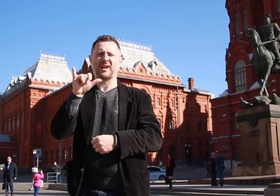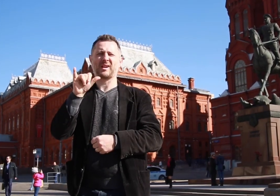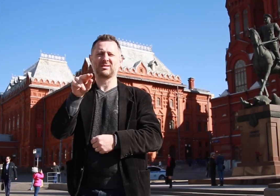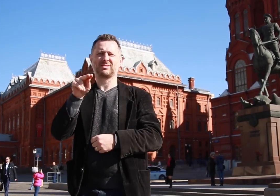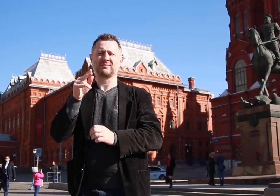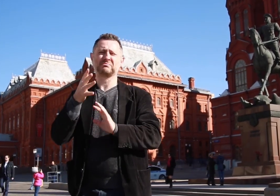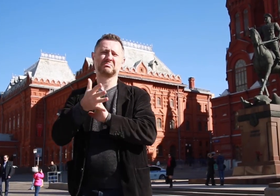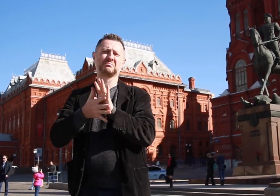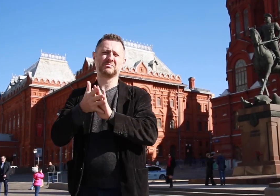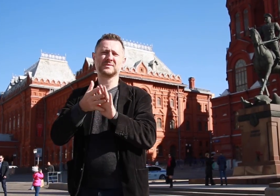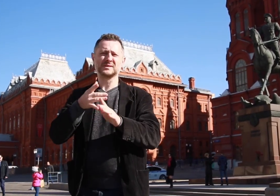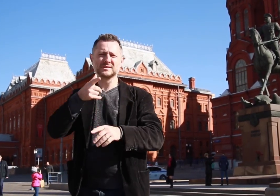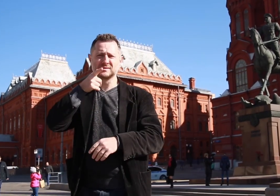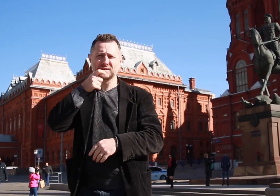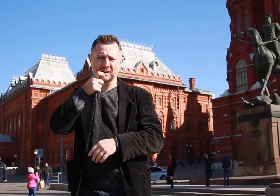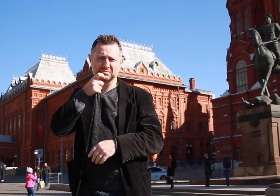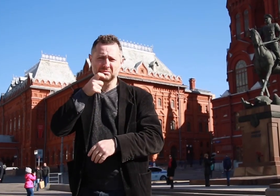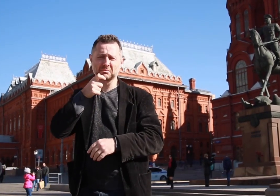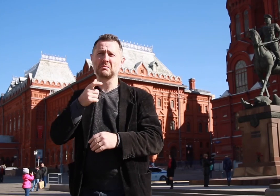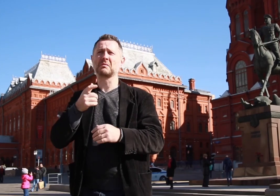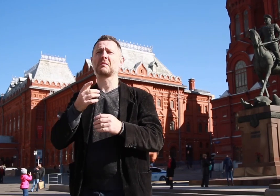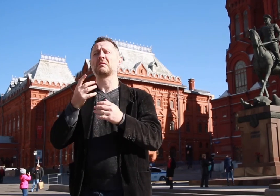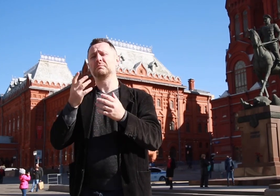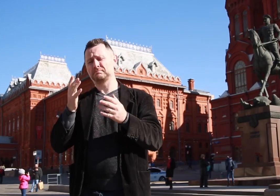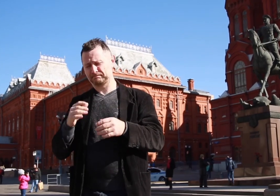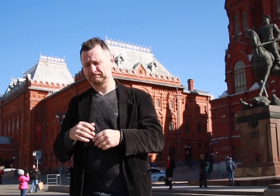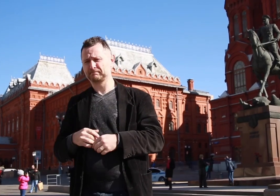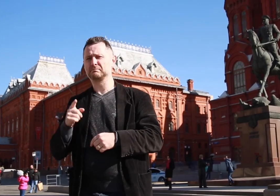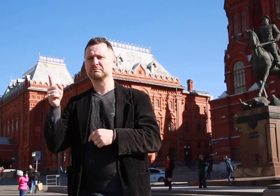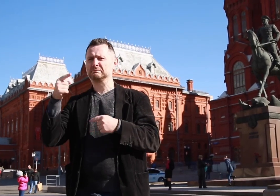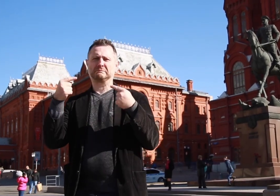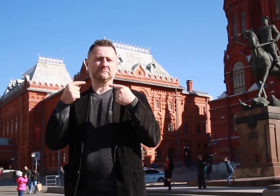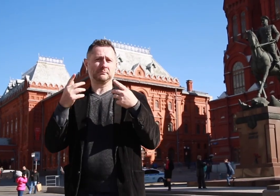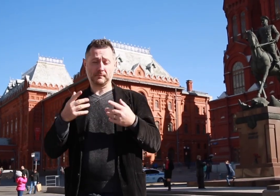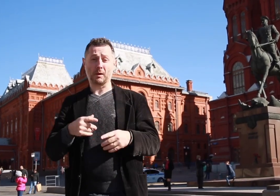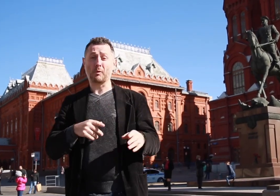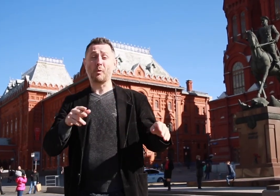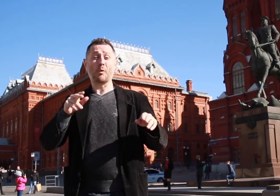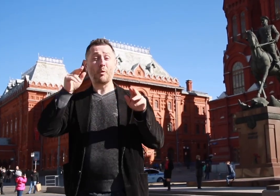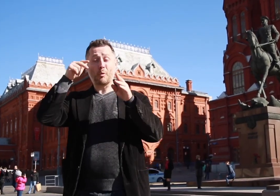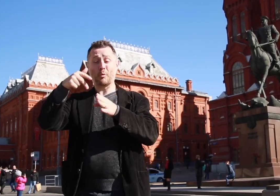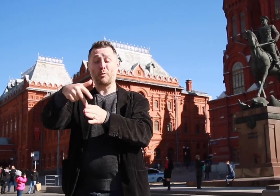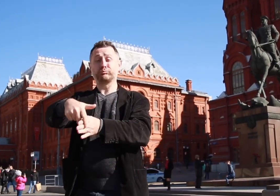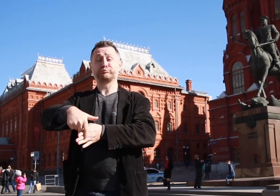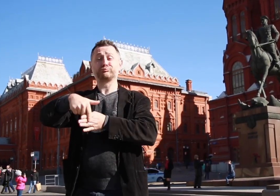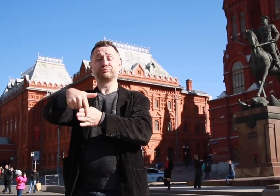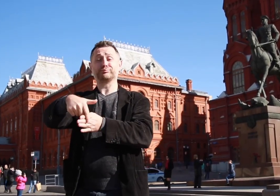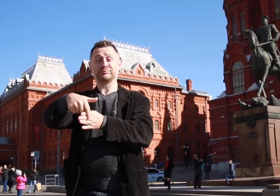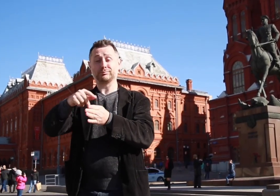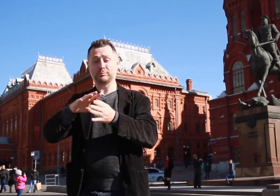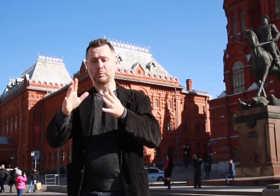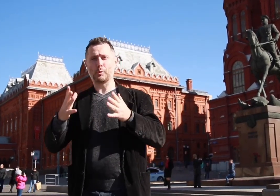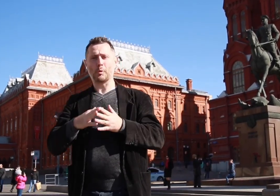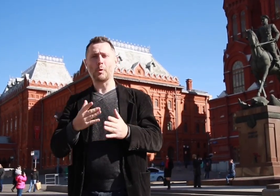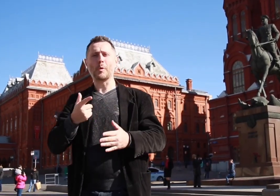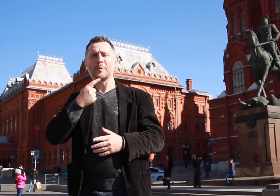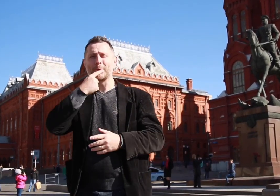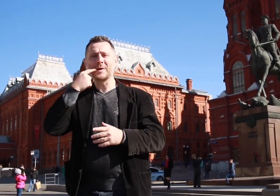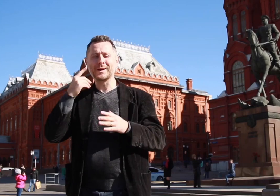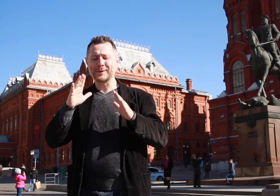success and popularity, this created a rivalry between Zhukov and Stalin. After returning from winning the